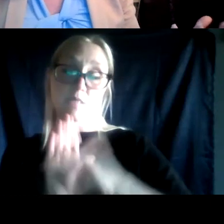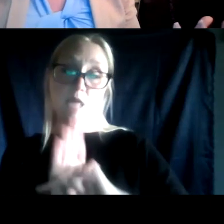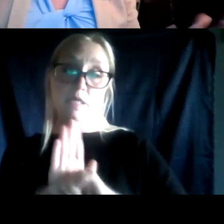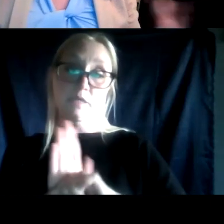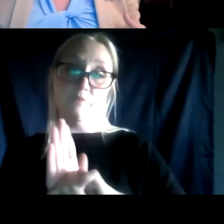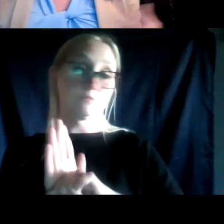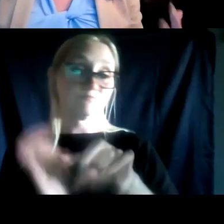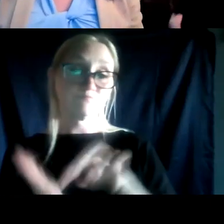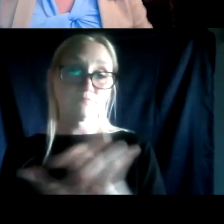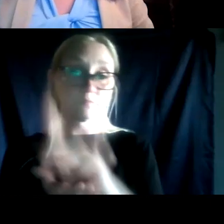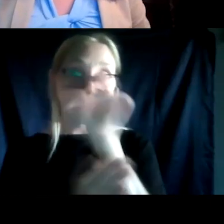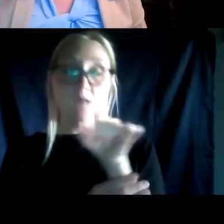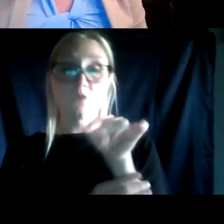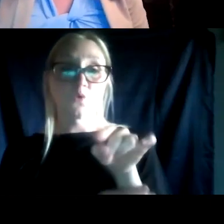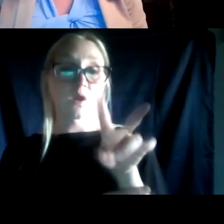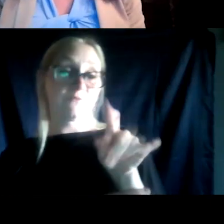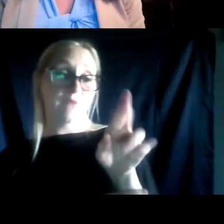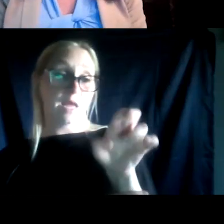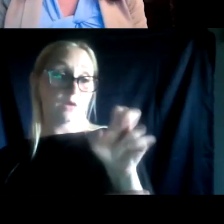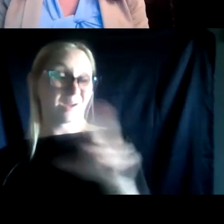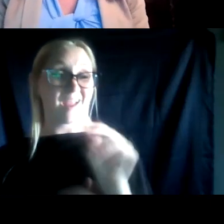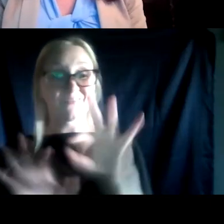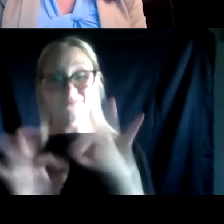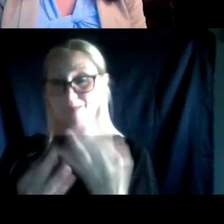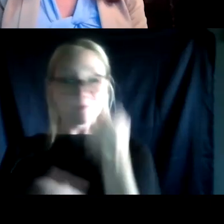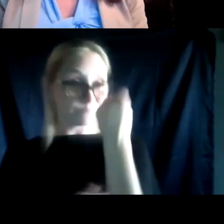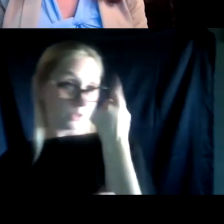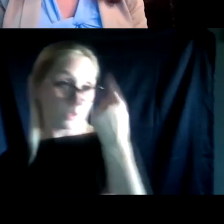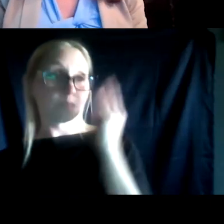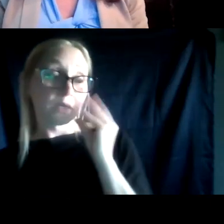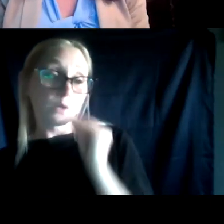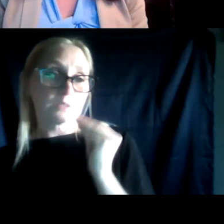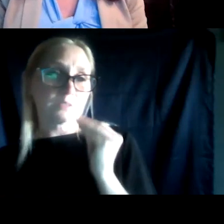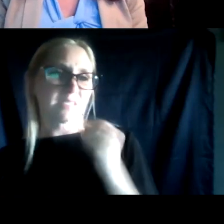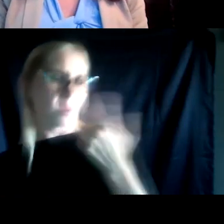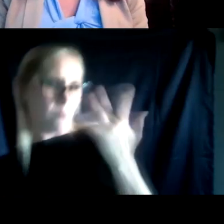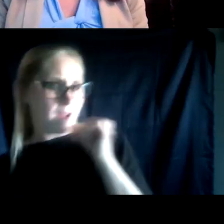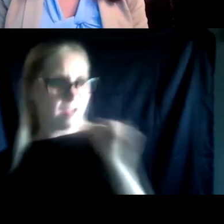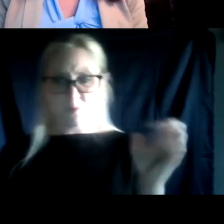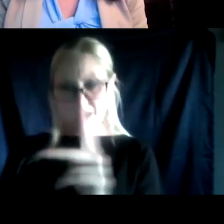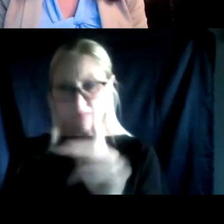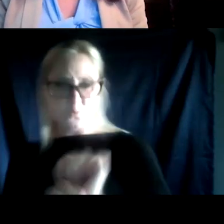and maybe your family doesn't understand what you went through. Why aren't you getting back to work? Why do you have problems reacting to society?